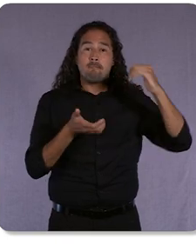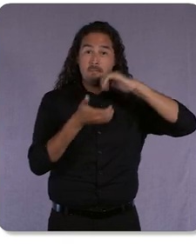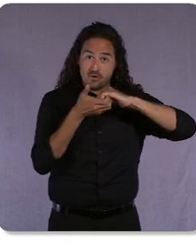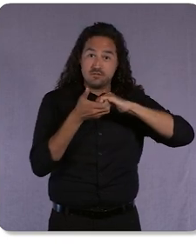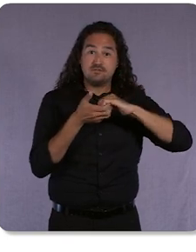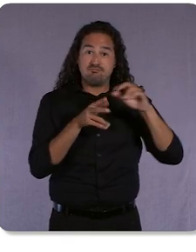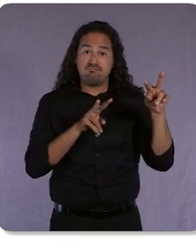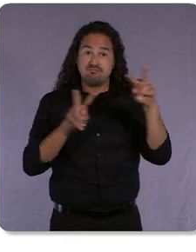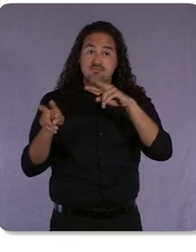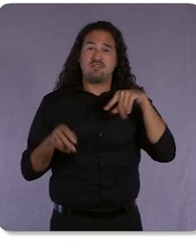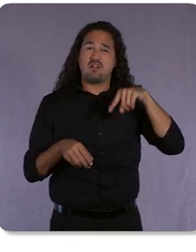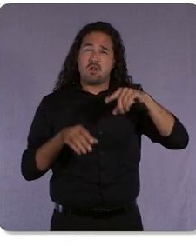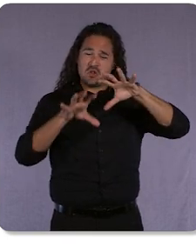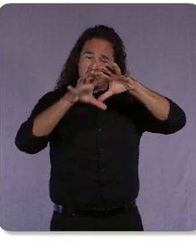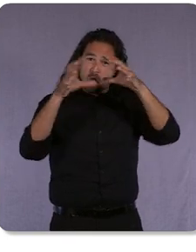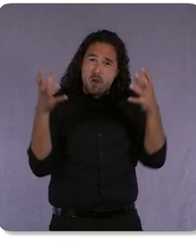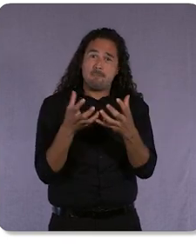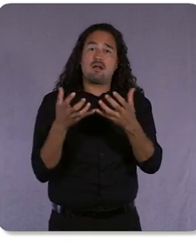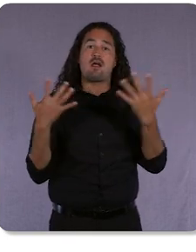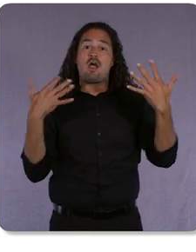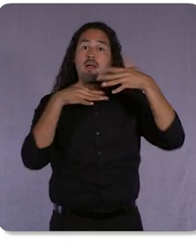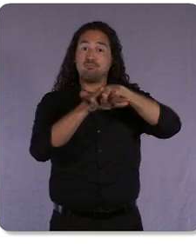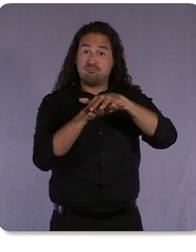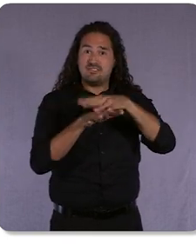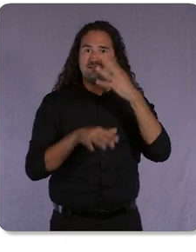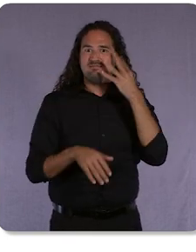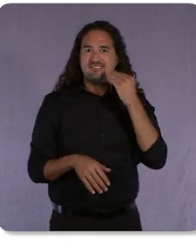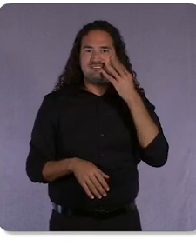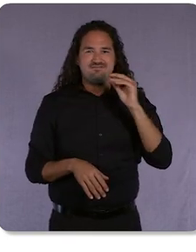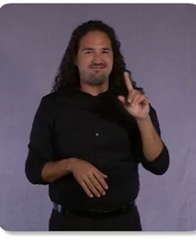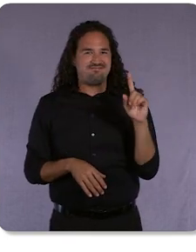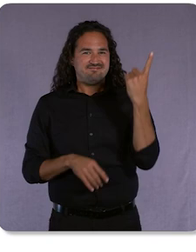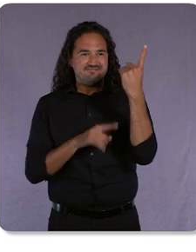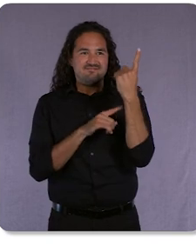I tried to reflect in my “hellos” - but please forgive me for any mispronunciations!